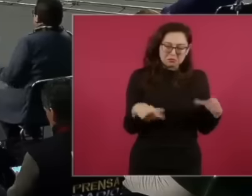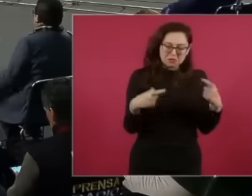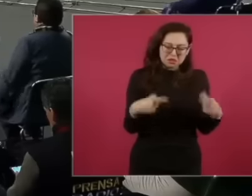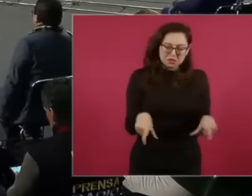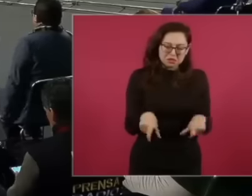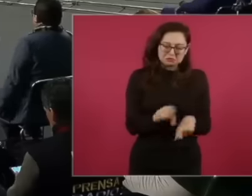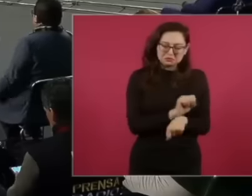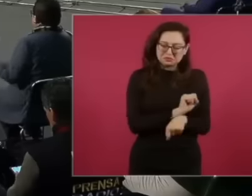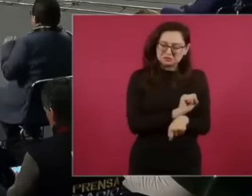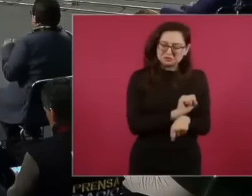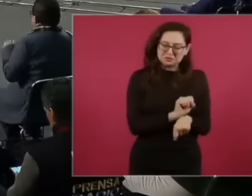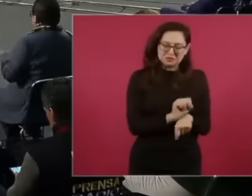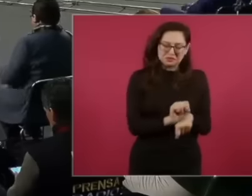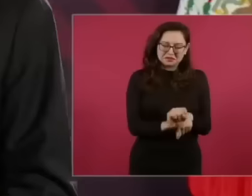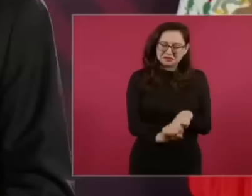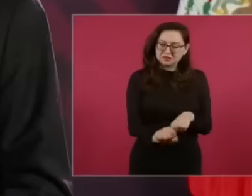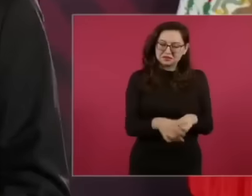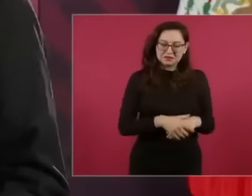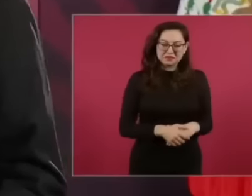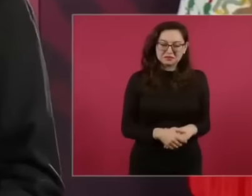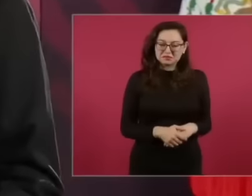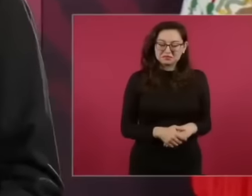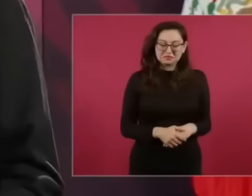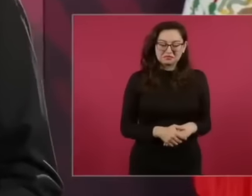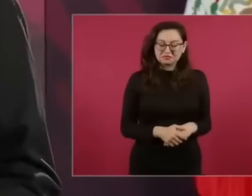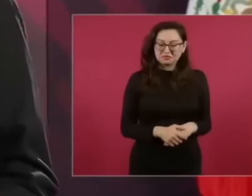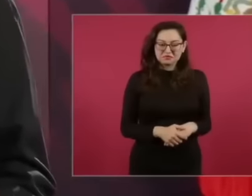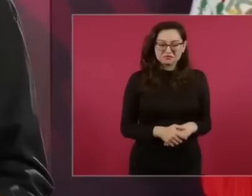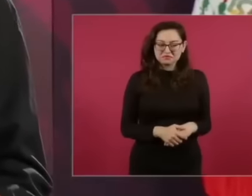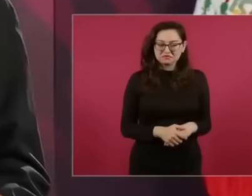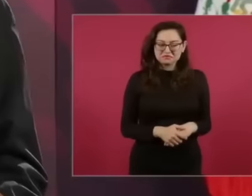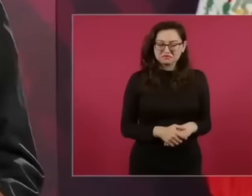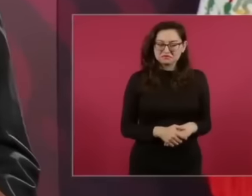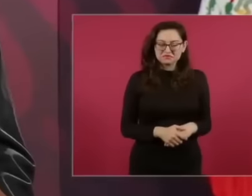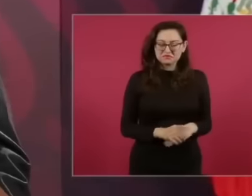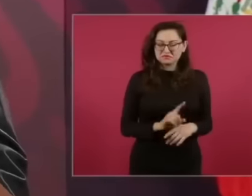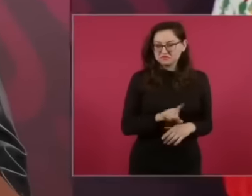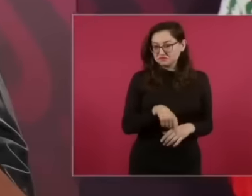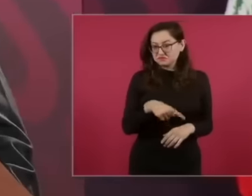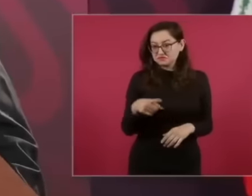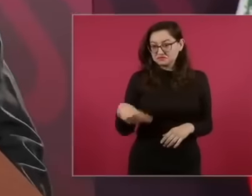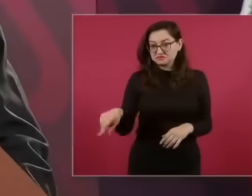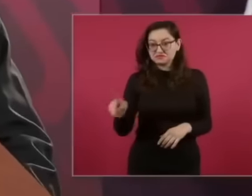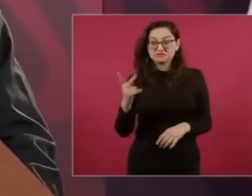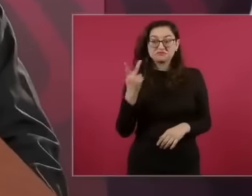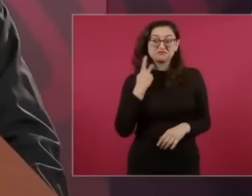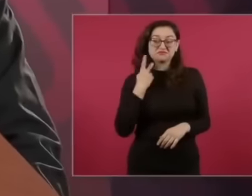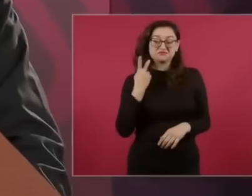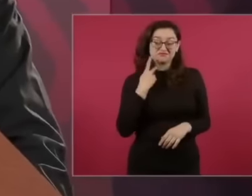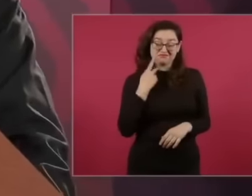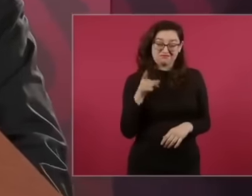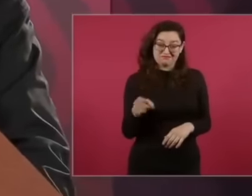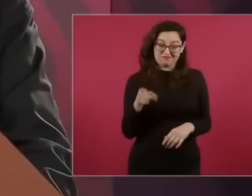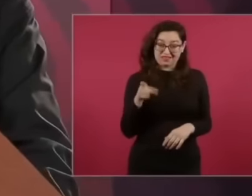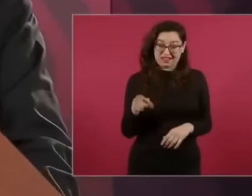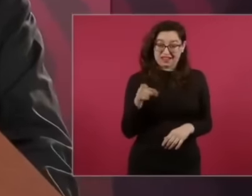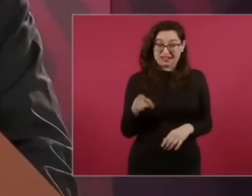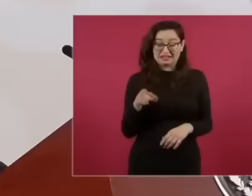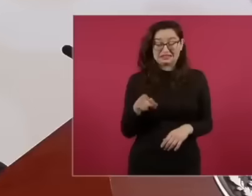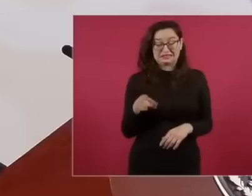Pacific League, the others played in the big leagues. I mean, there are